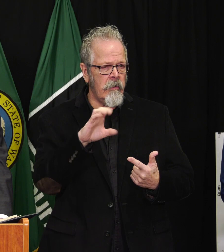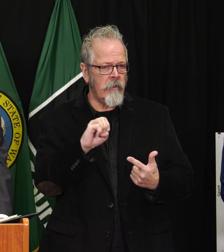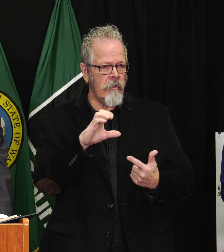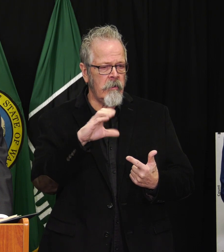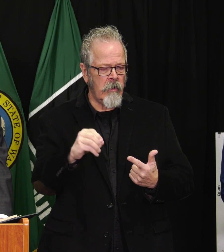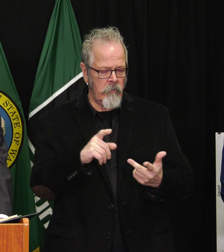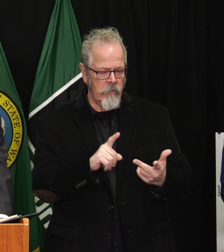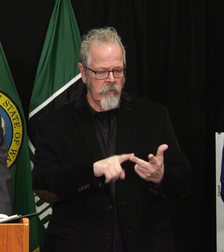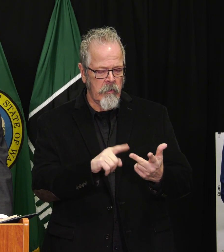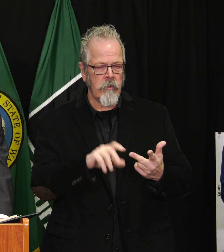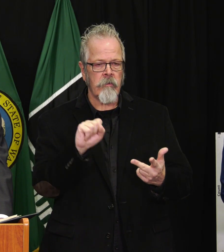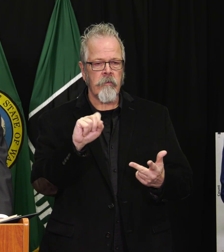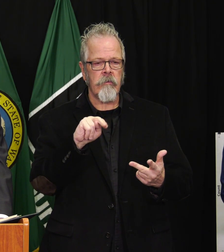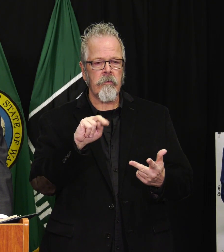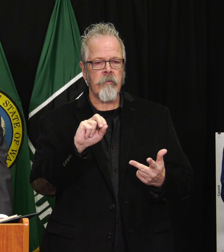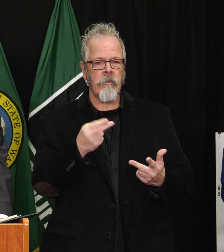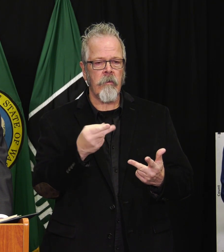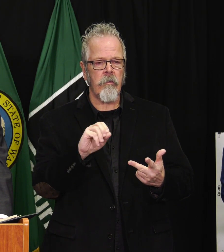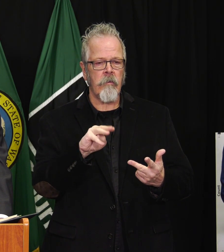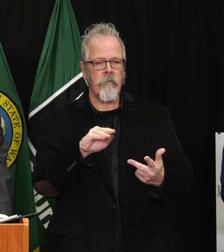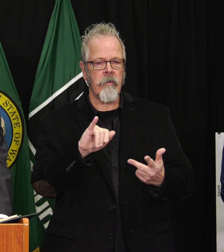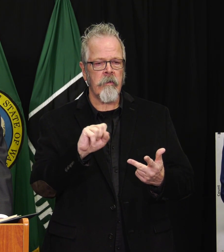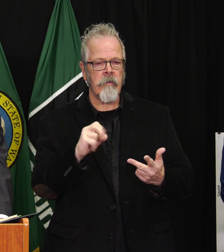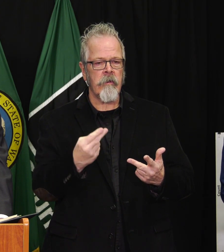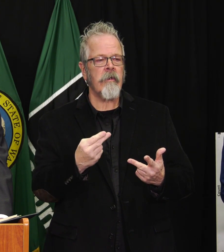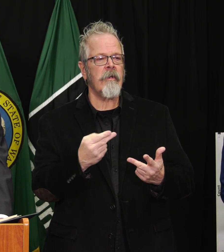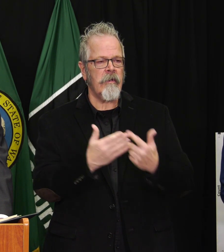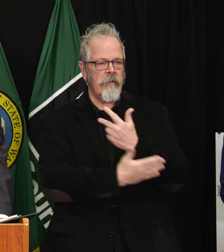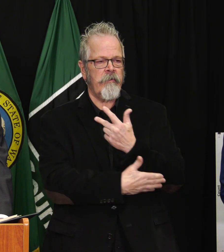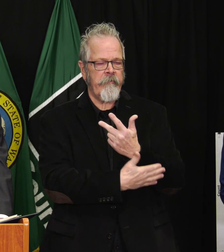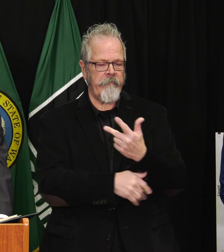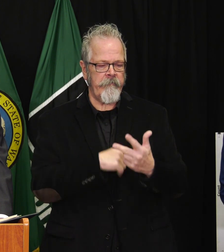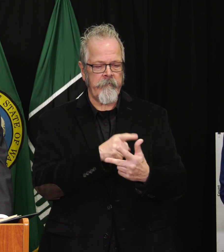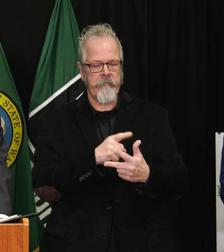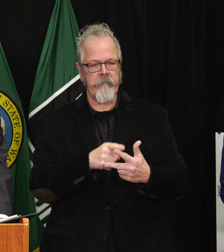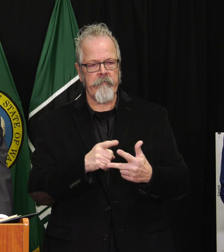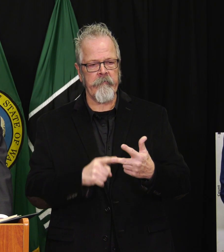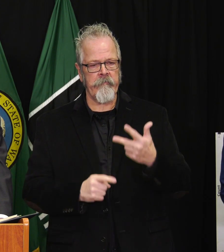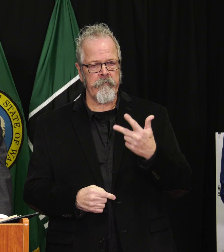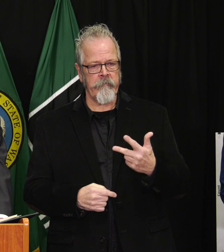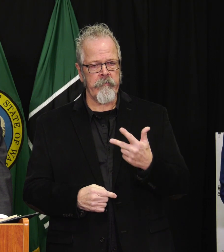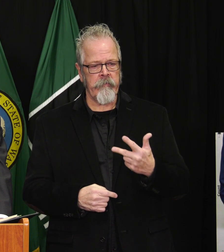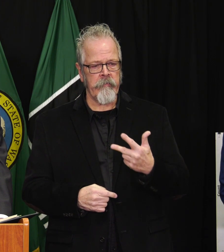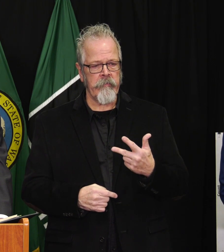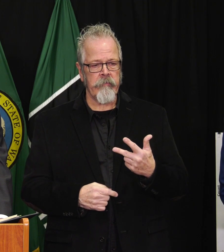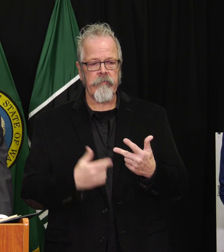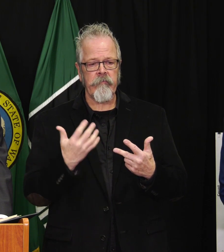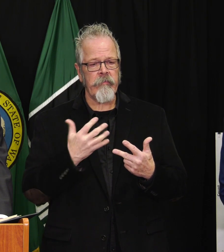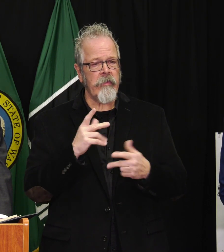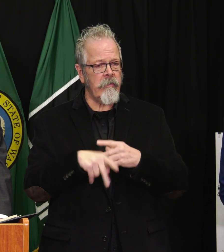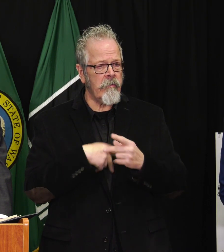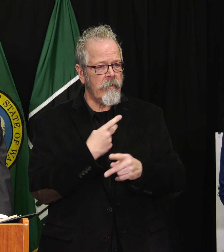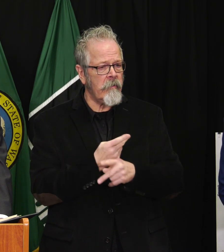leisure, faith-based, or sporting events. Parades, concerts, festivals,